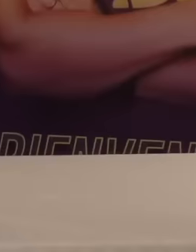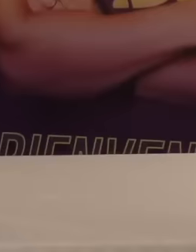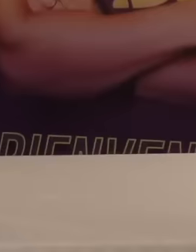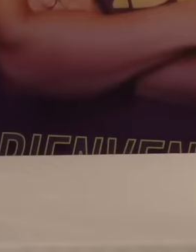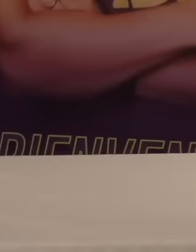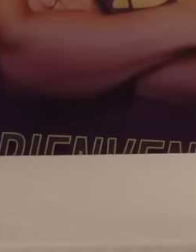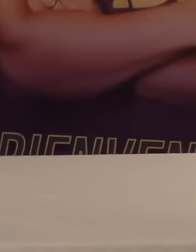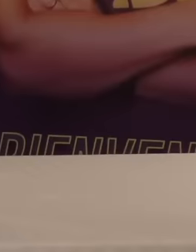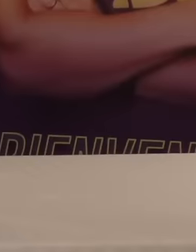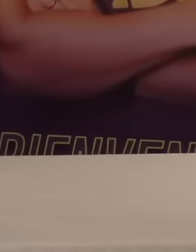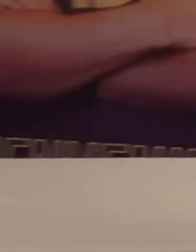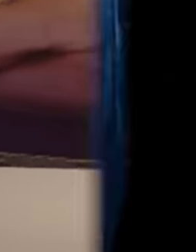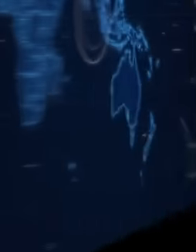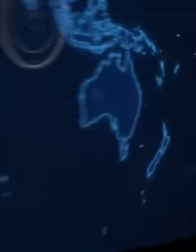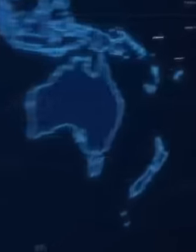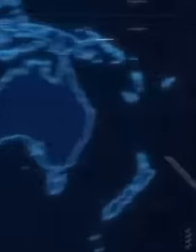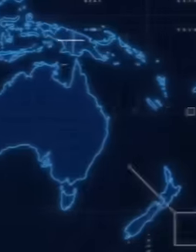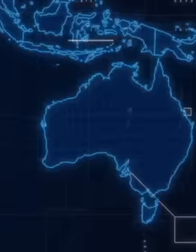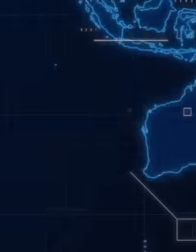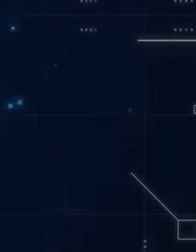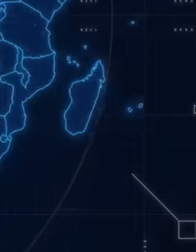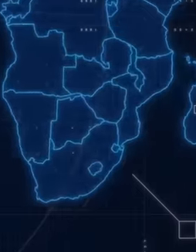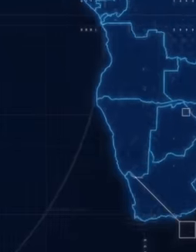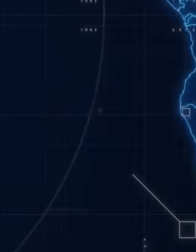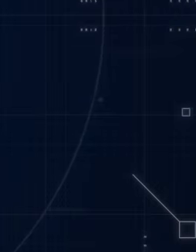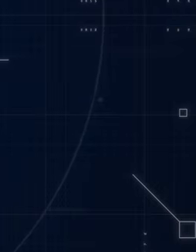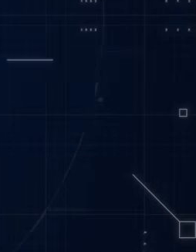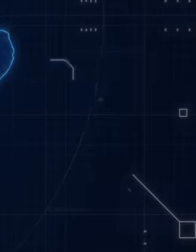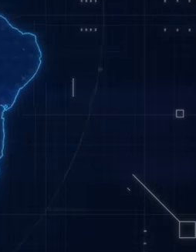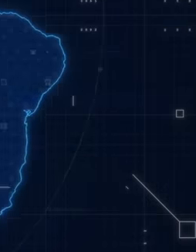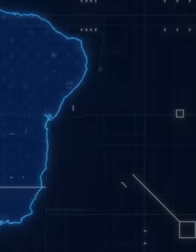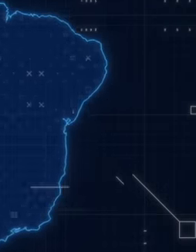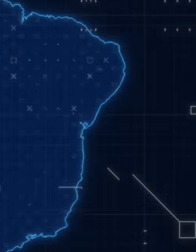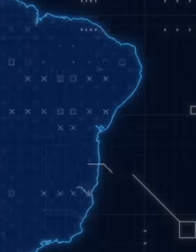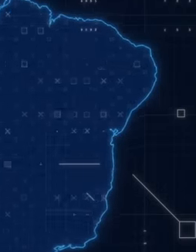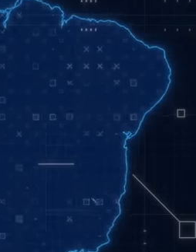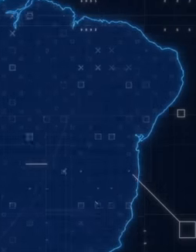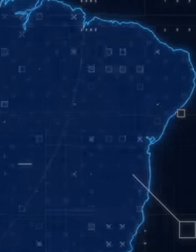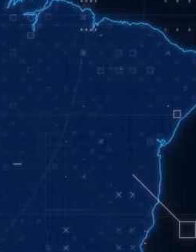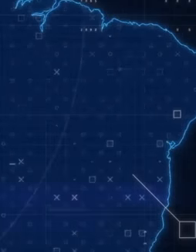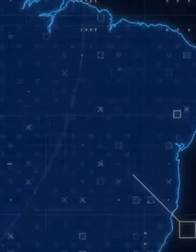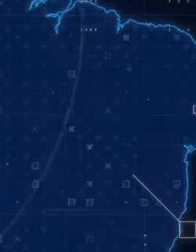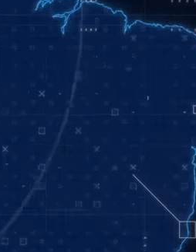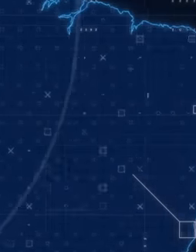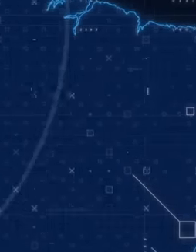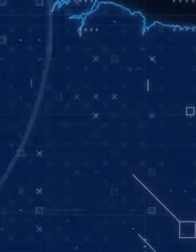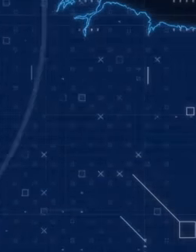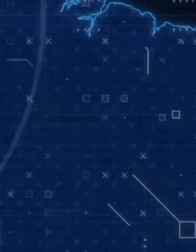The president of Ecuador is losing the entire country due to the attack that